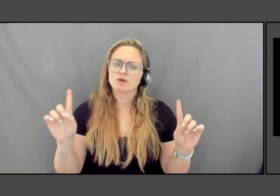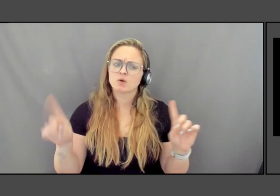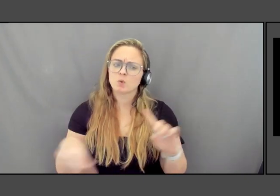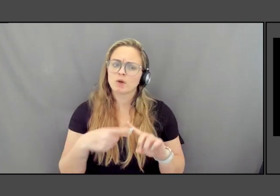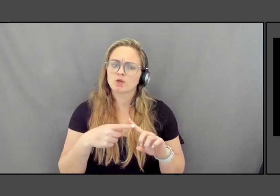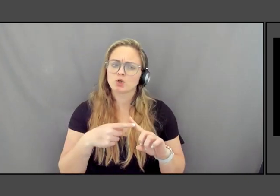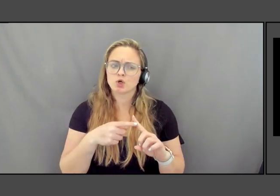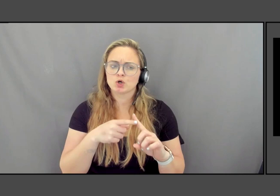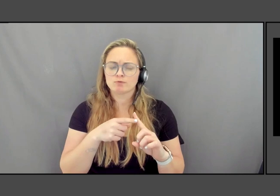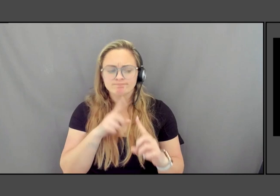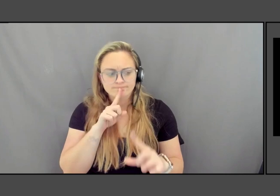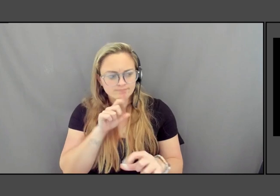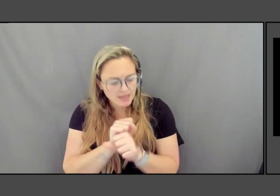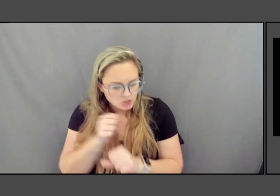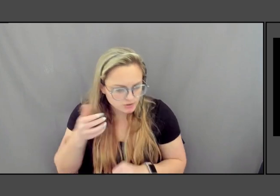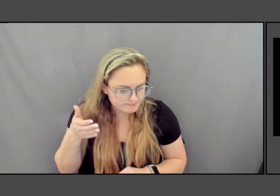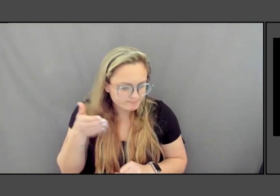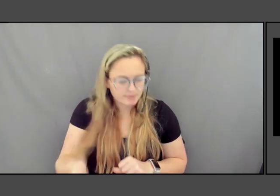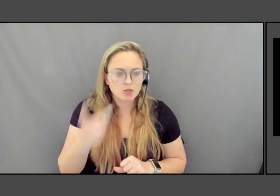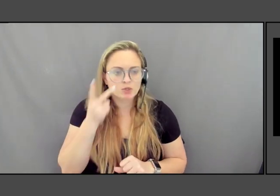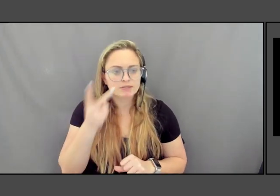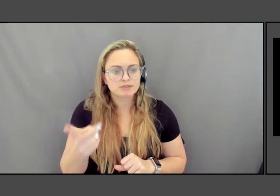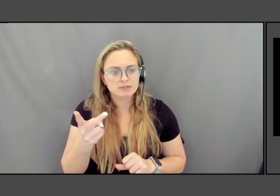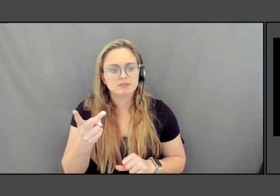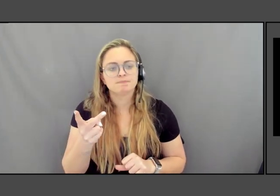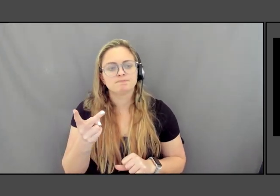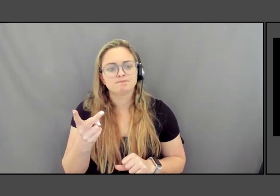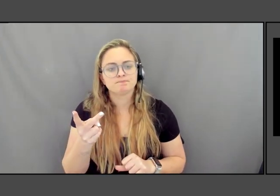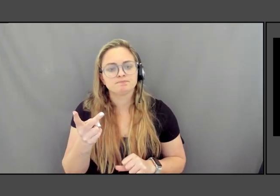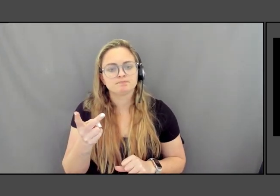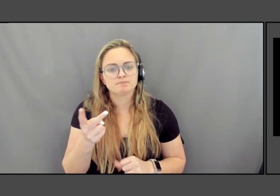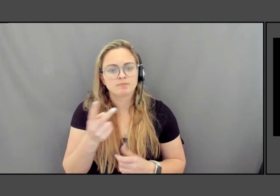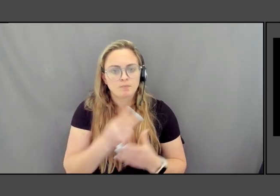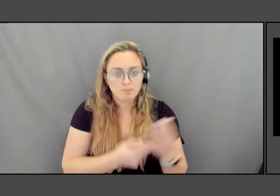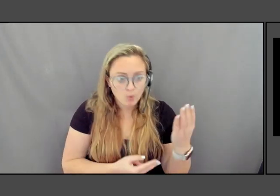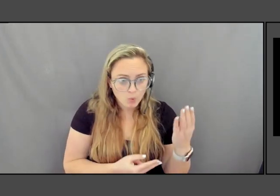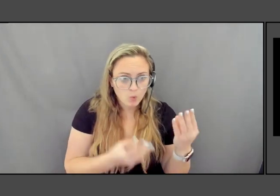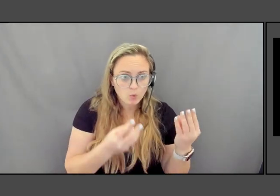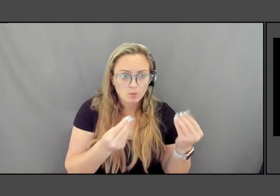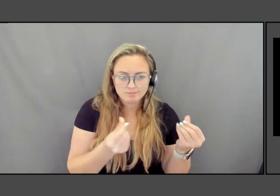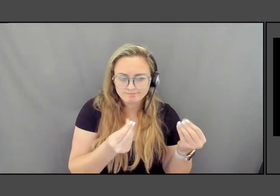and in the presence of both the materiality, the scale, and as you can